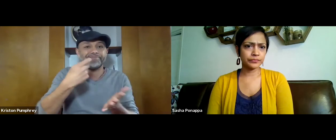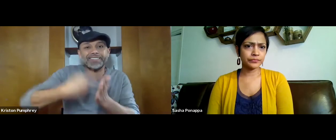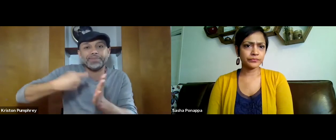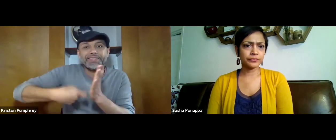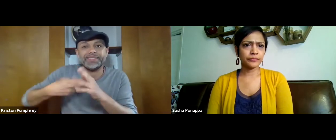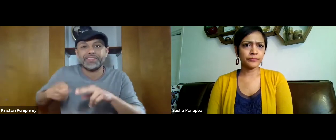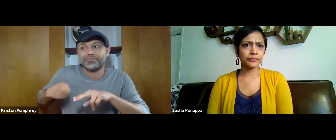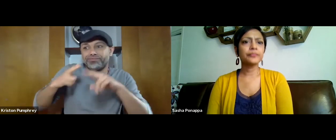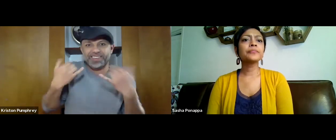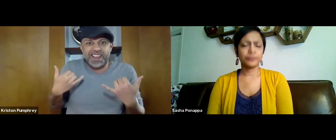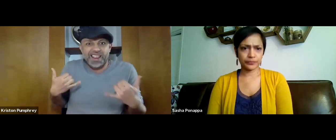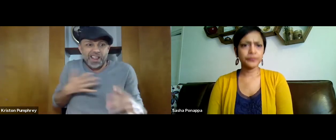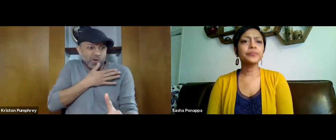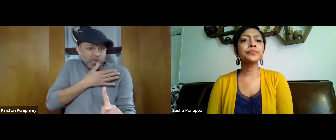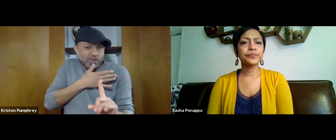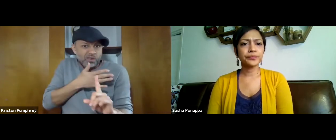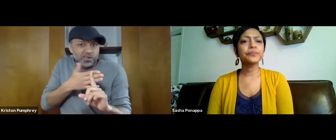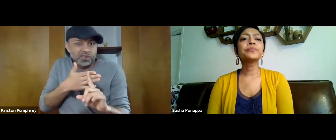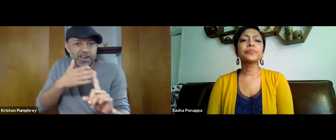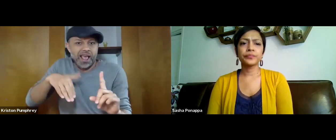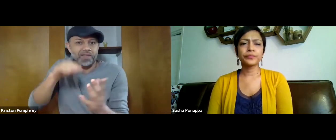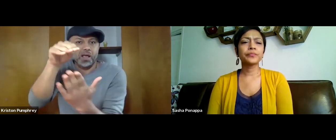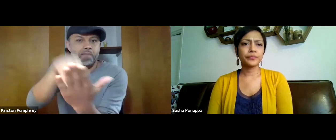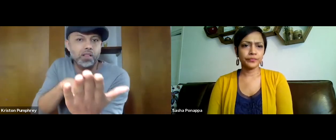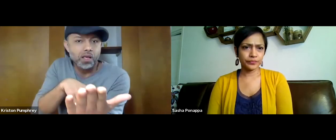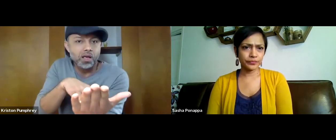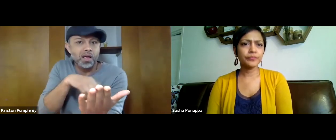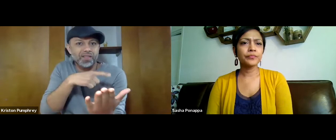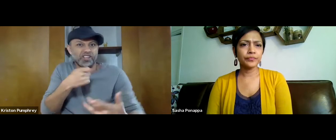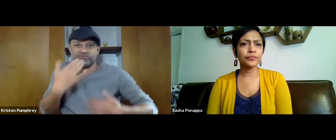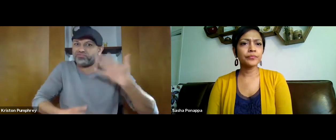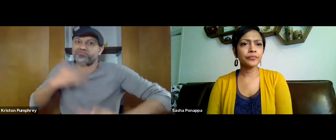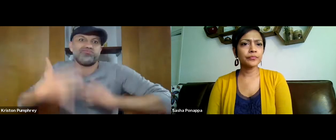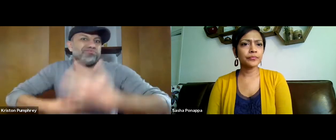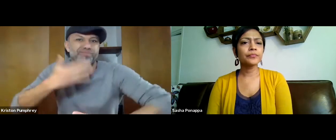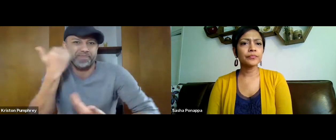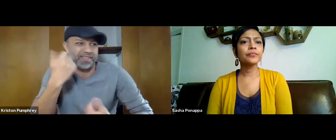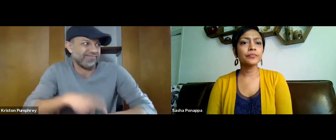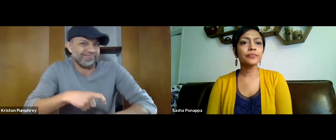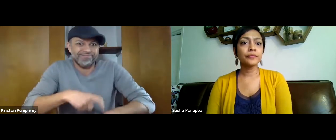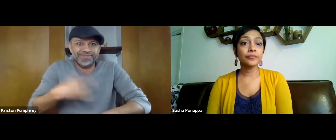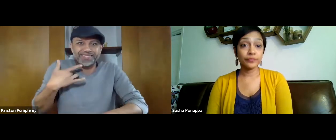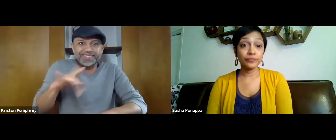a lot of expenditures right now because of what's going on and they're trying to get through things